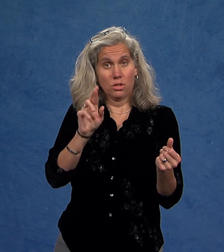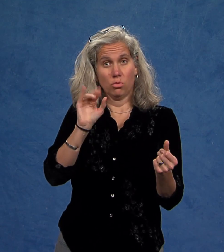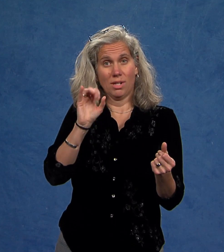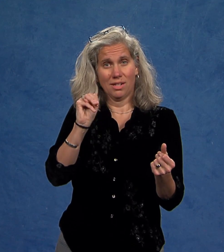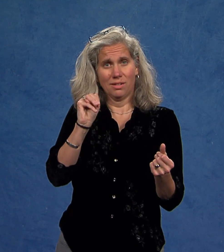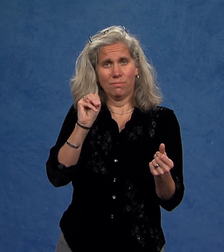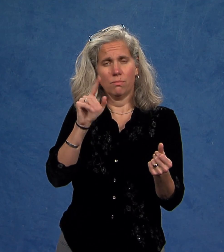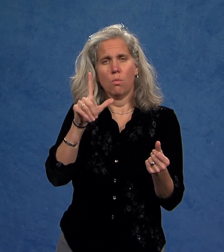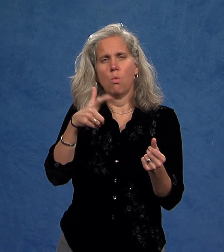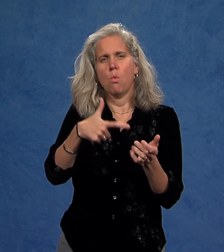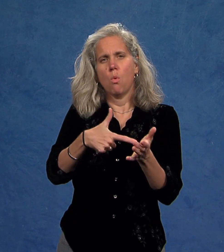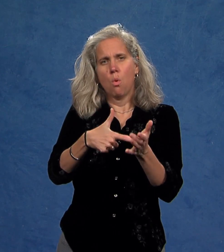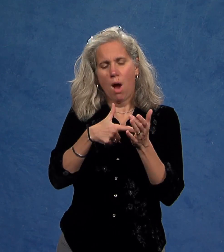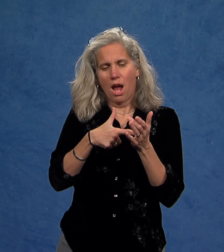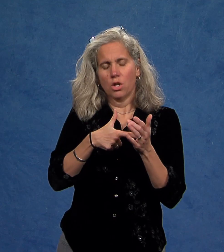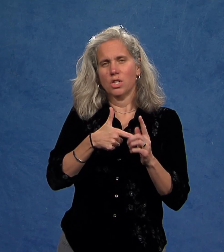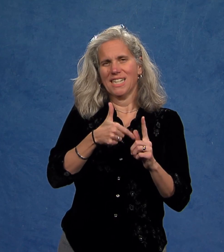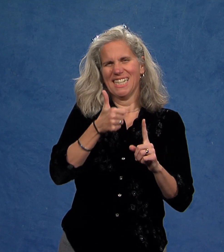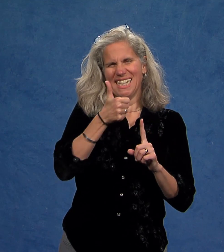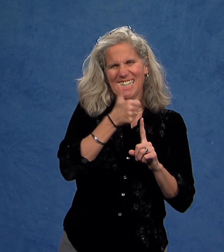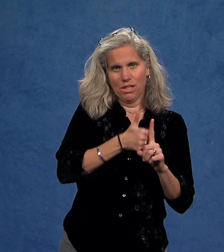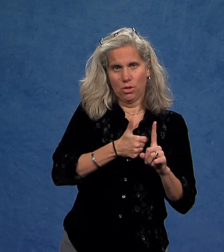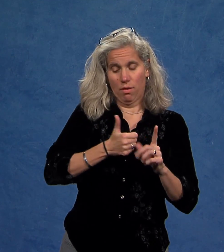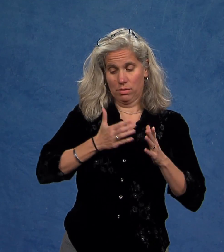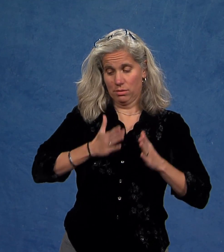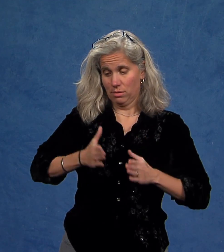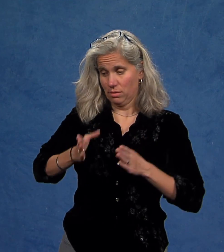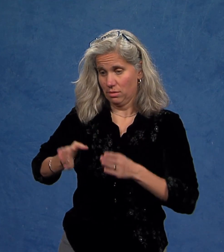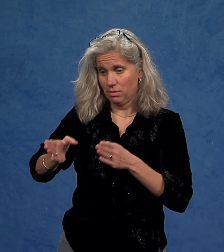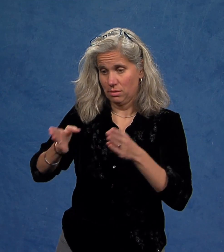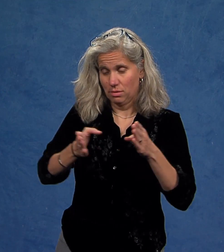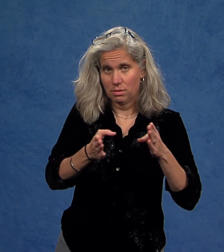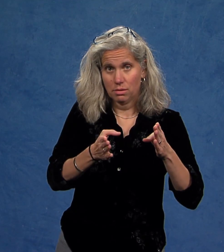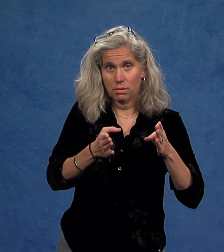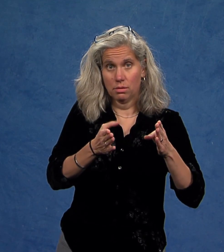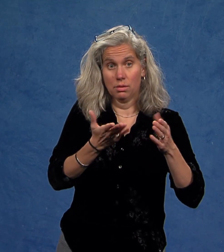it requires commitment from each and every one of us,